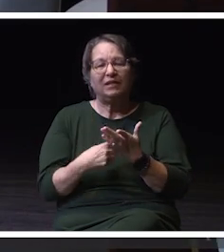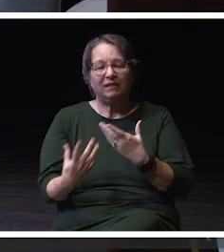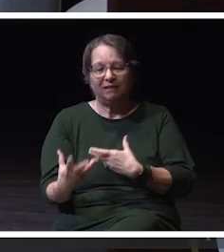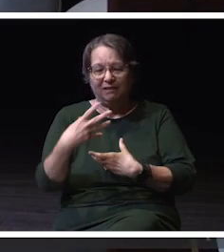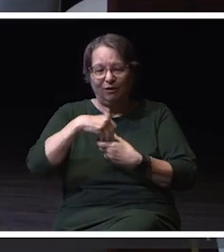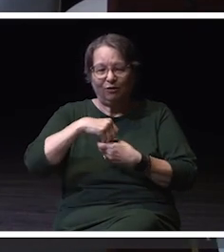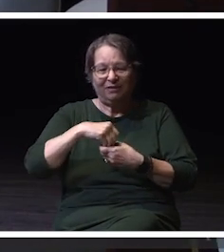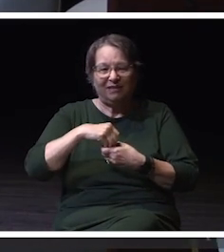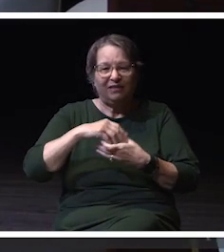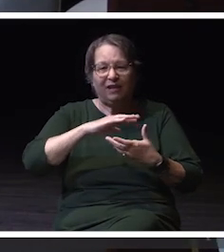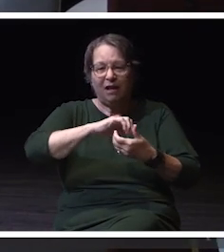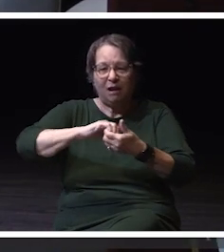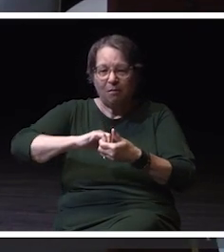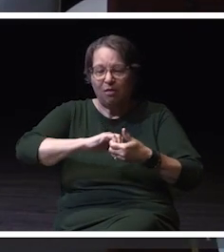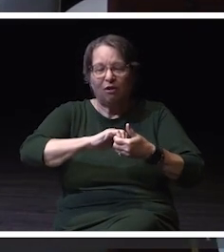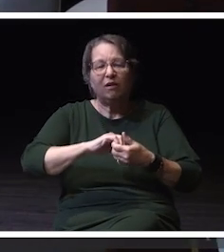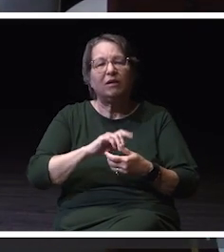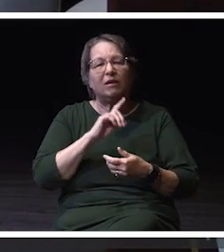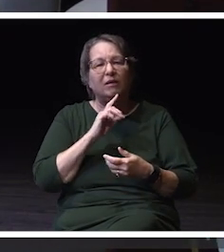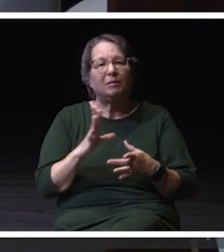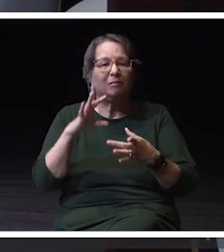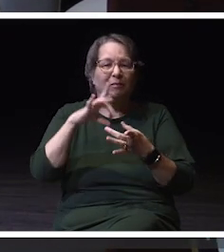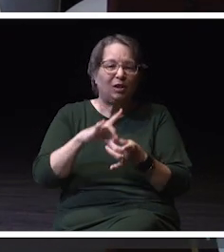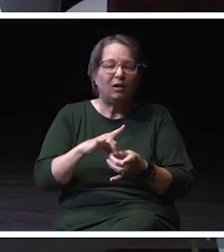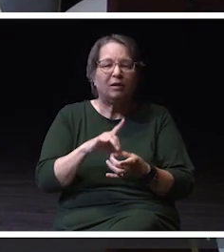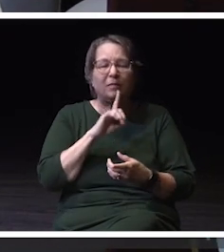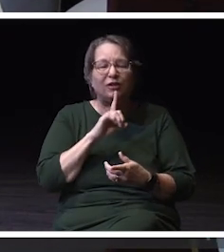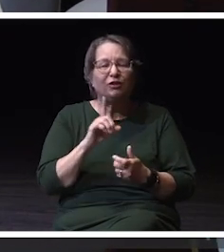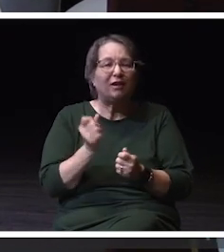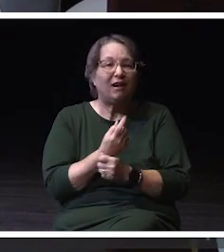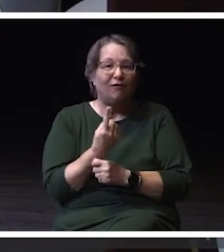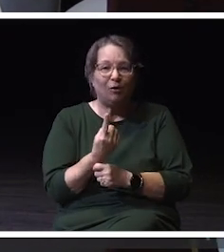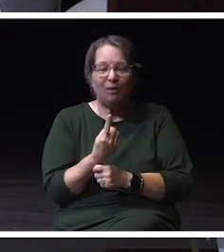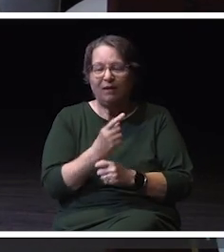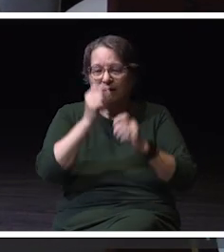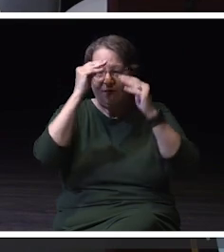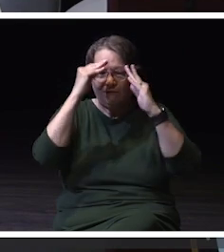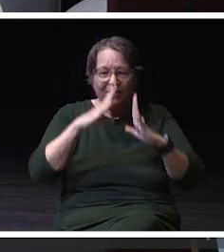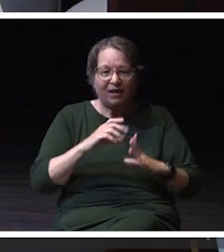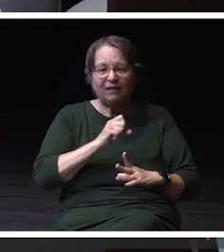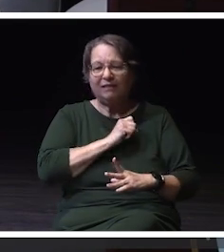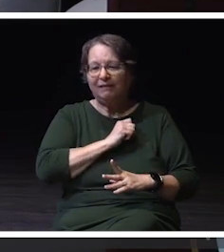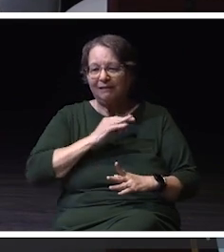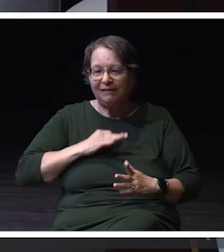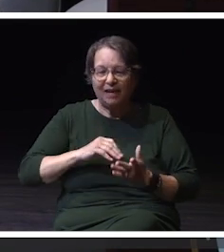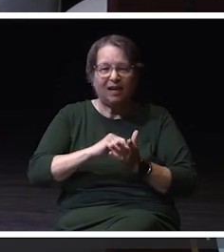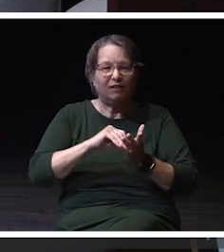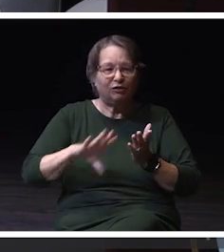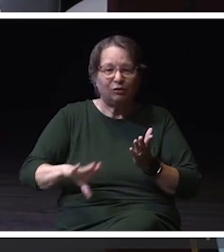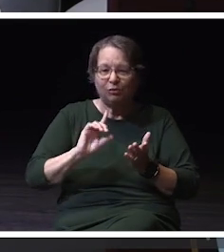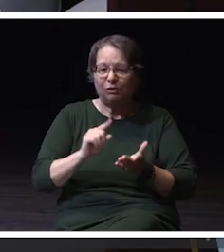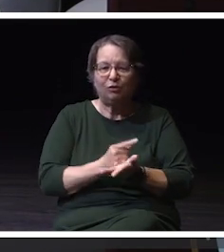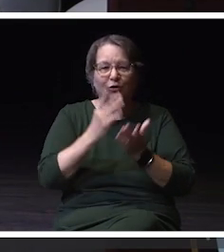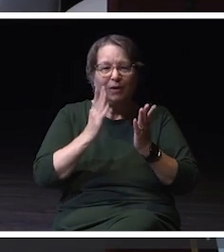ensuring that every single member of our campus, faculty, staff, student, alumni, visitors feel welcome